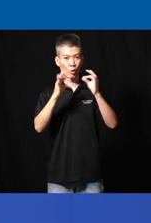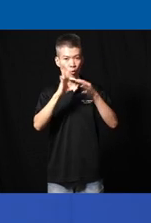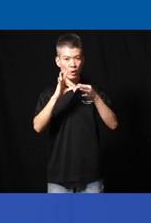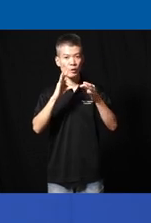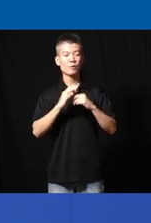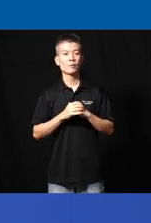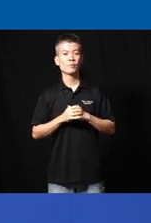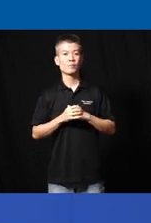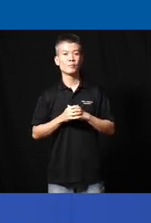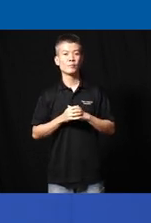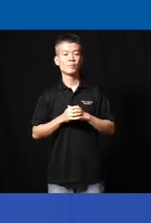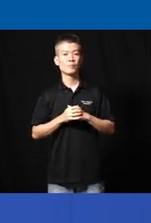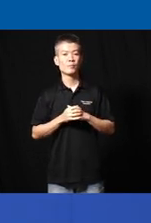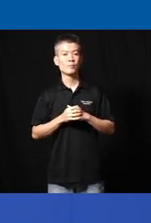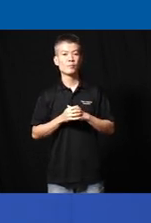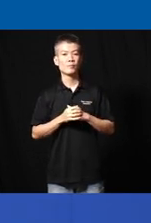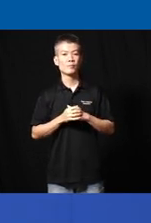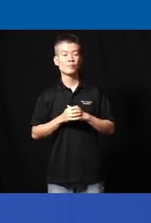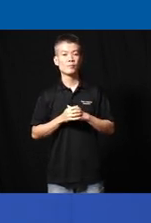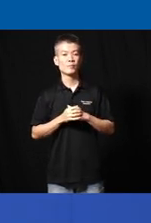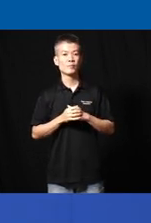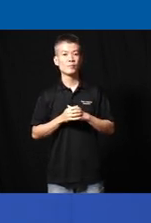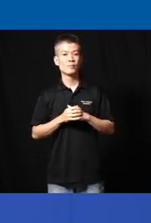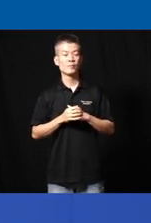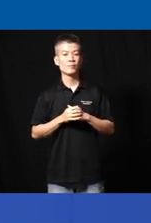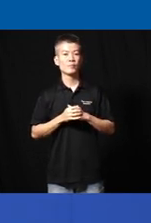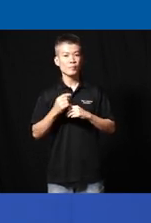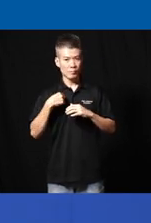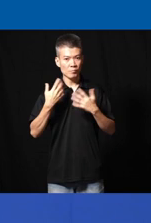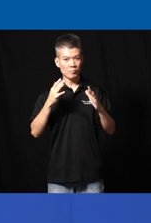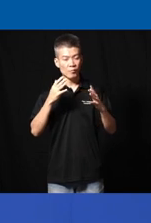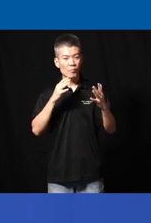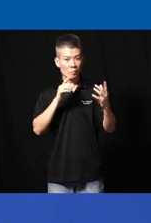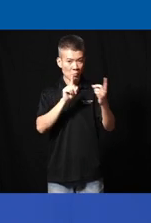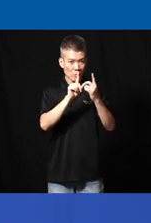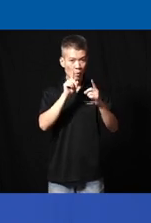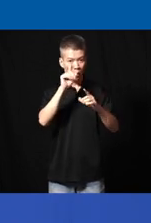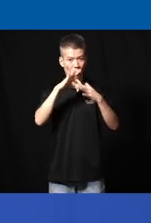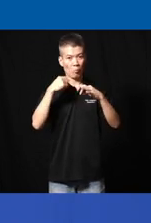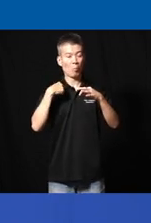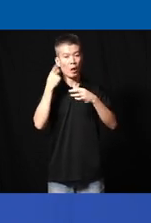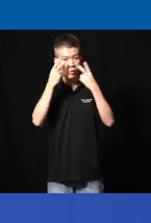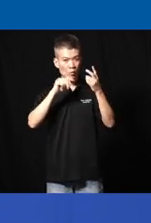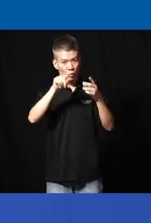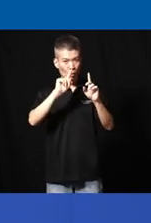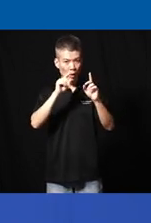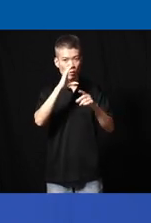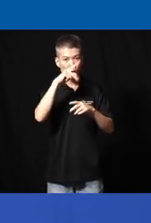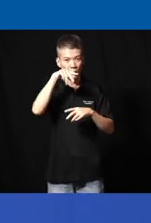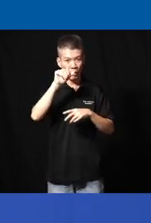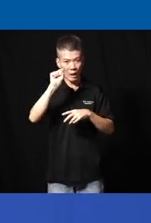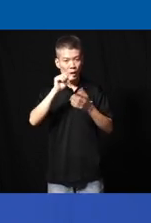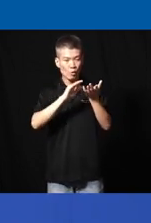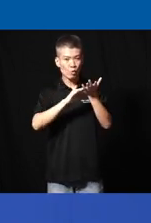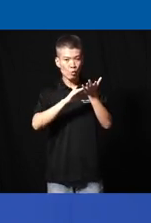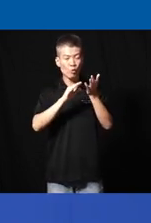that uh you know that I I encountered during one of my visit to Sea school um where I brought the